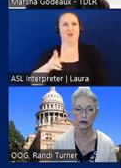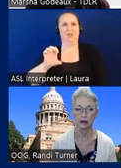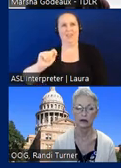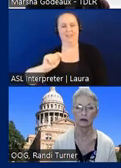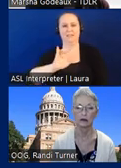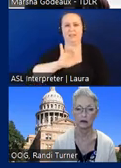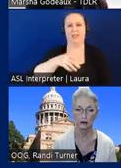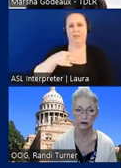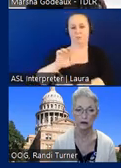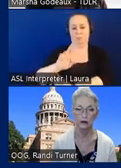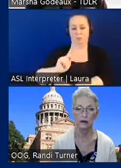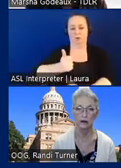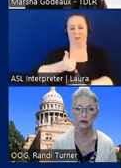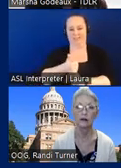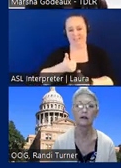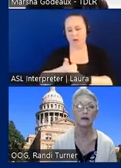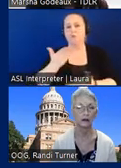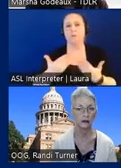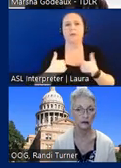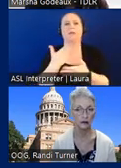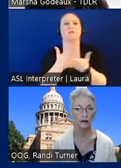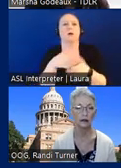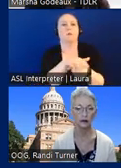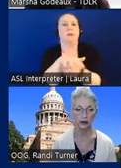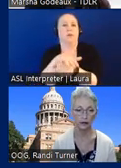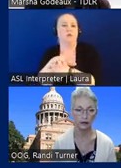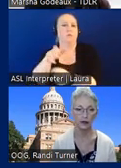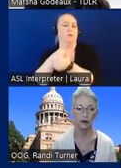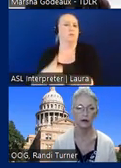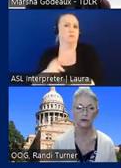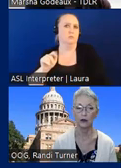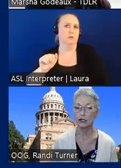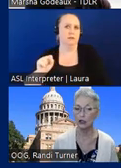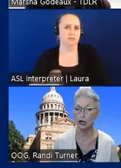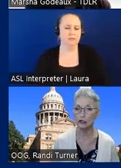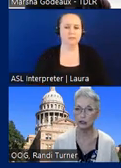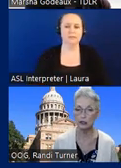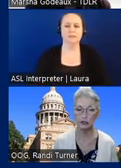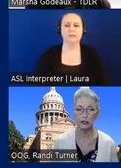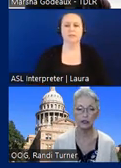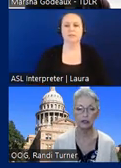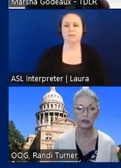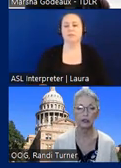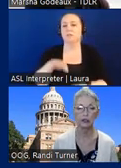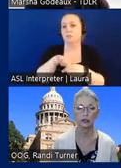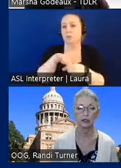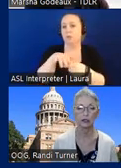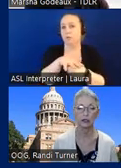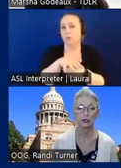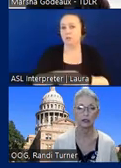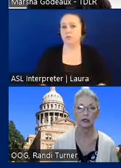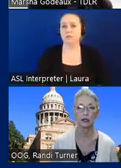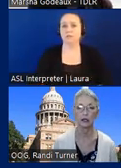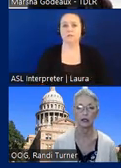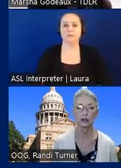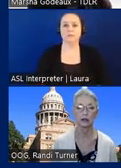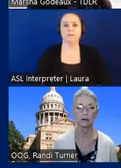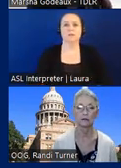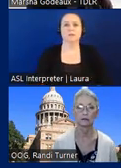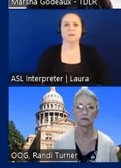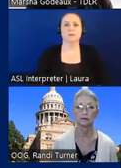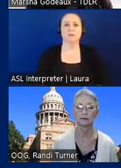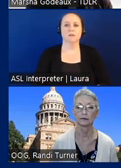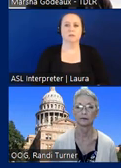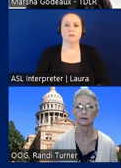itself could have some areas that are subject to TAS. Okay voting locations, voting locations yeah